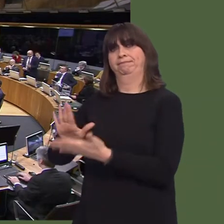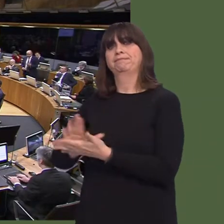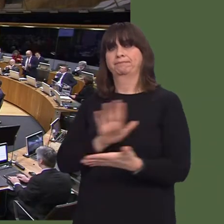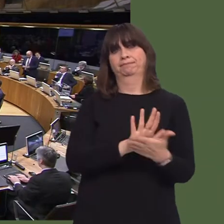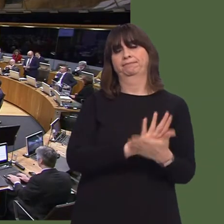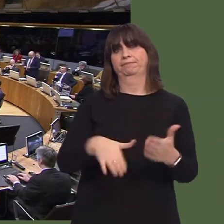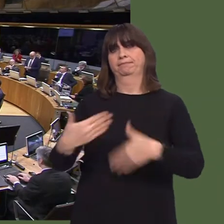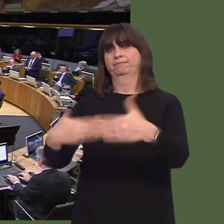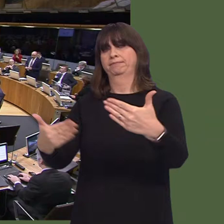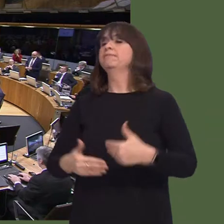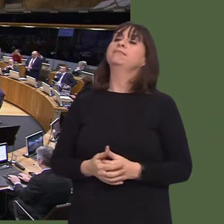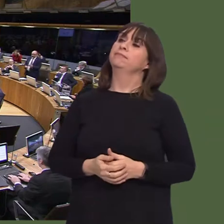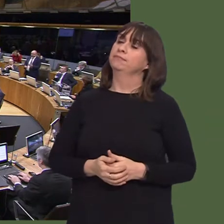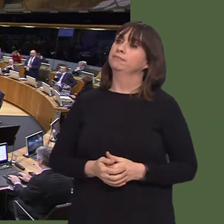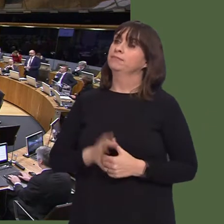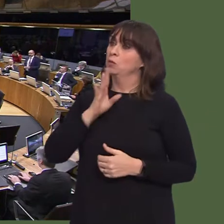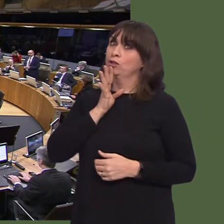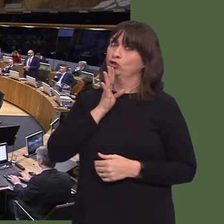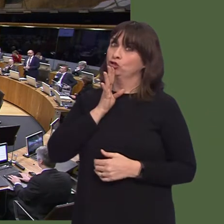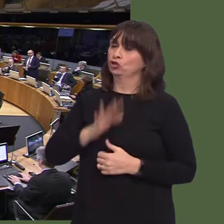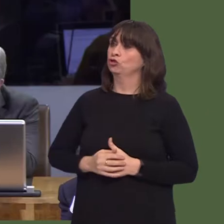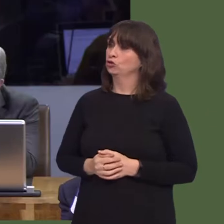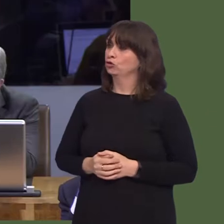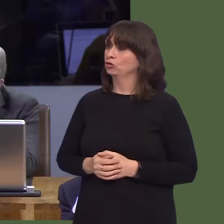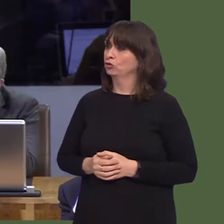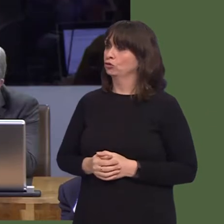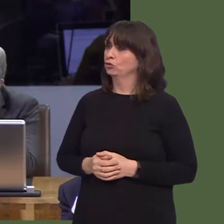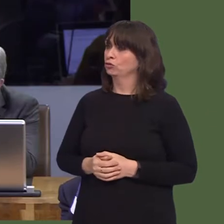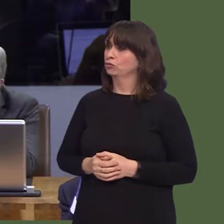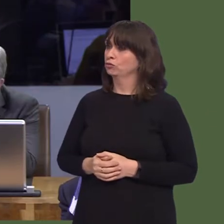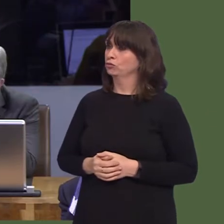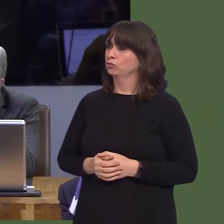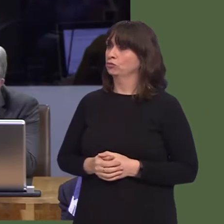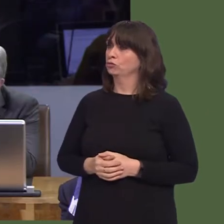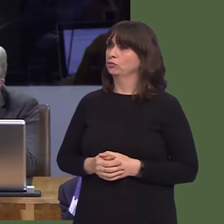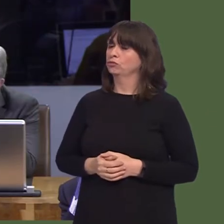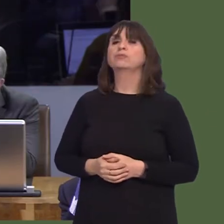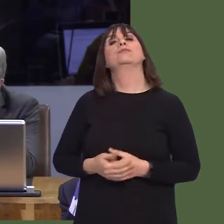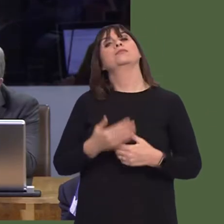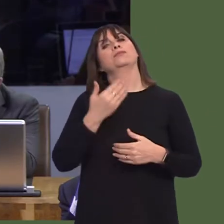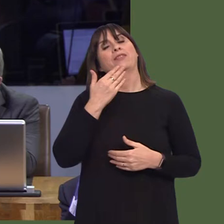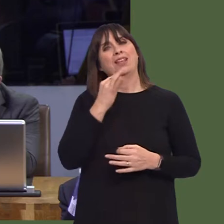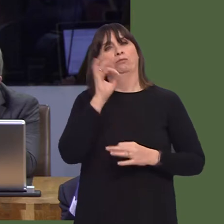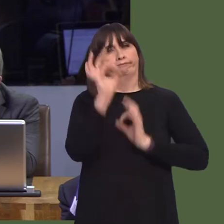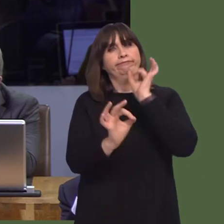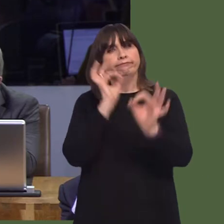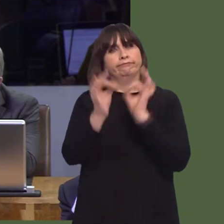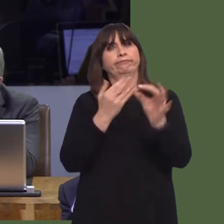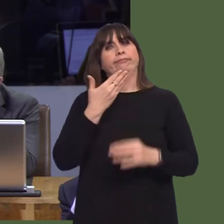and emergency departments around Wales, listening to their experiences. We know the situation is easing compared to what it was a few weeks ago, but, yes, we'd